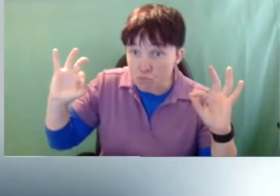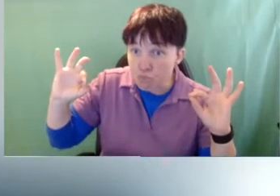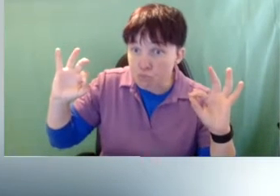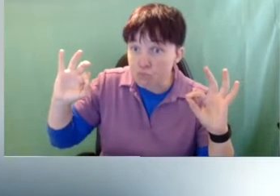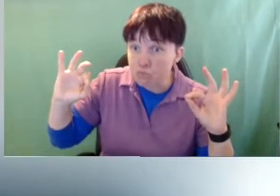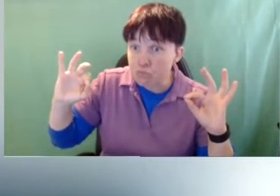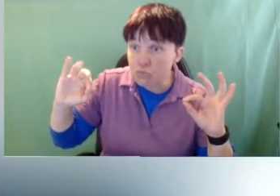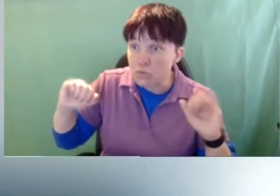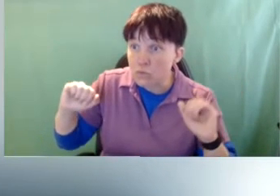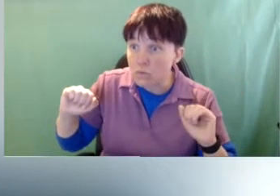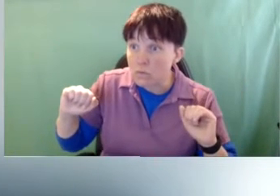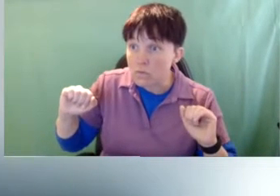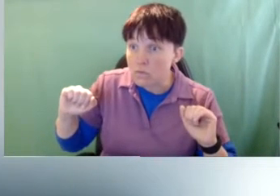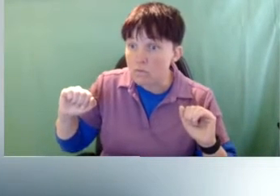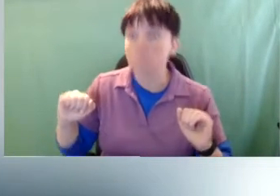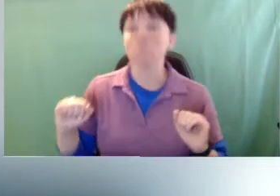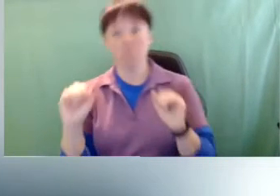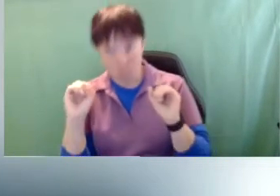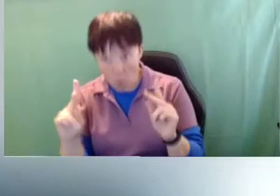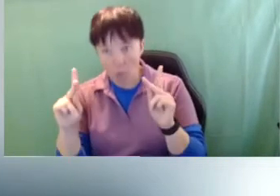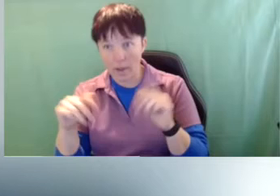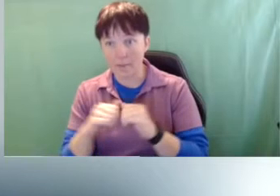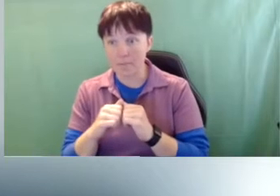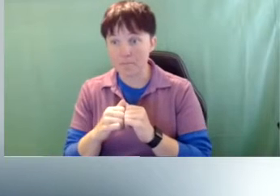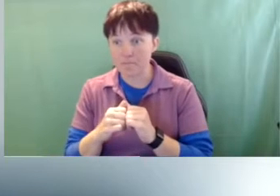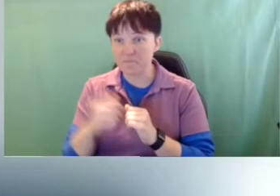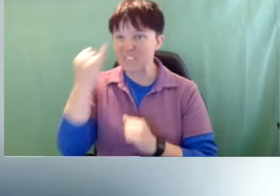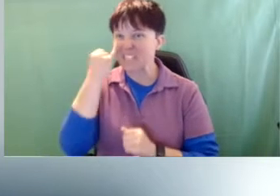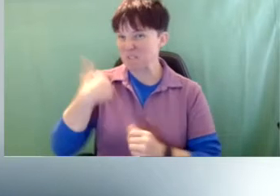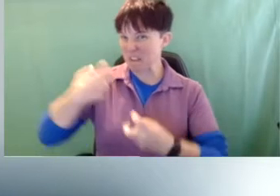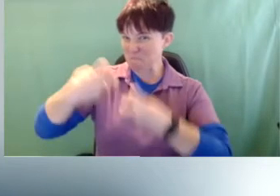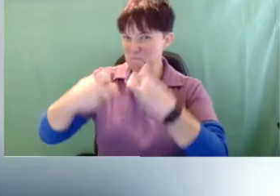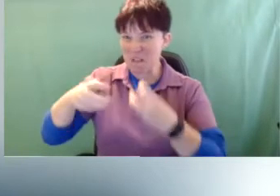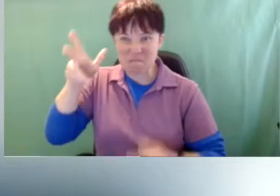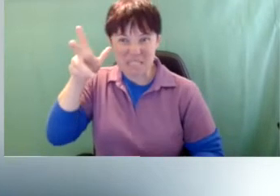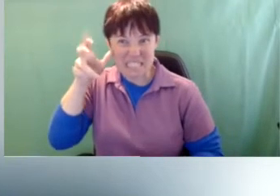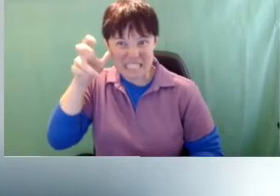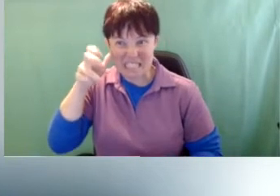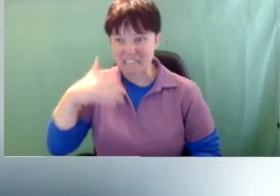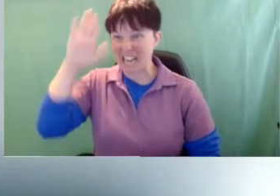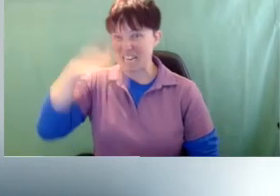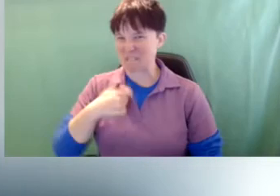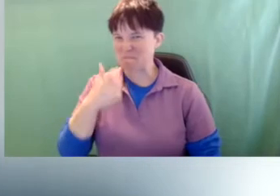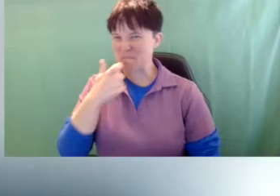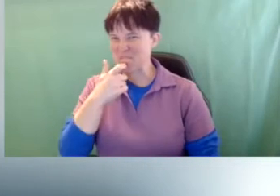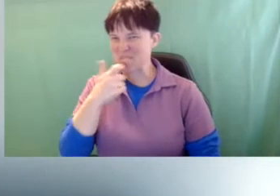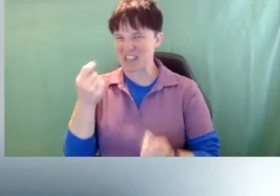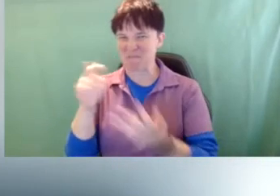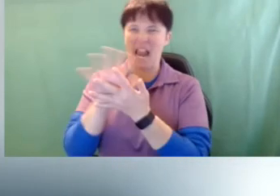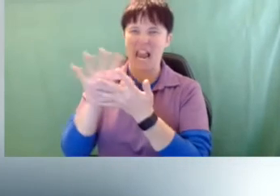Okay, if anybody has problems hearing, I know my mic gets a little glitchy, so just put